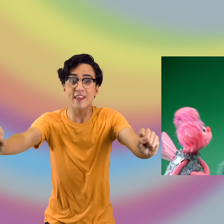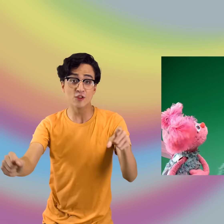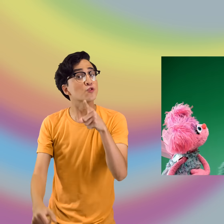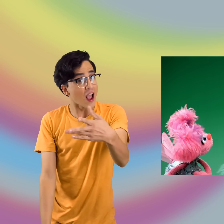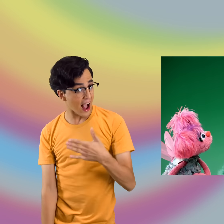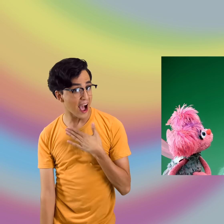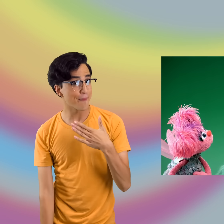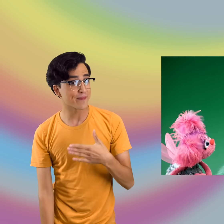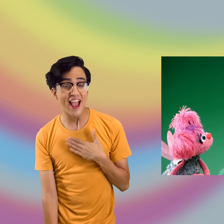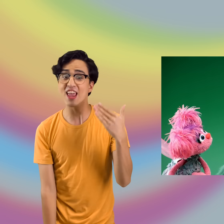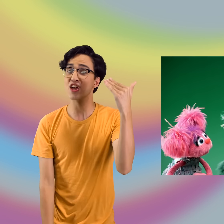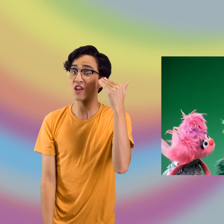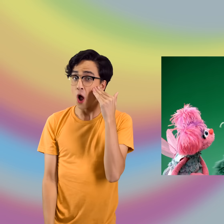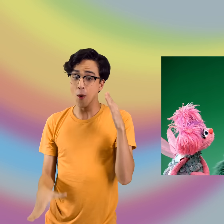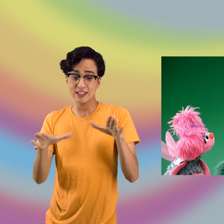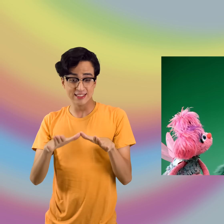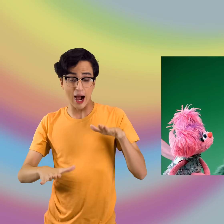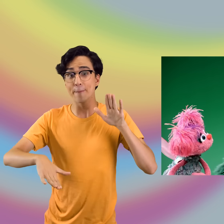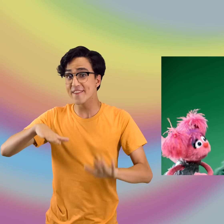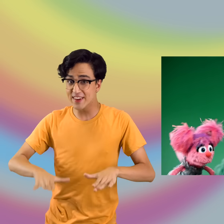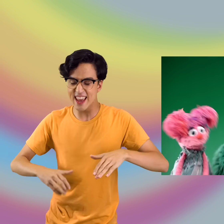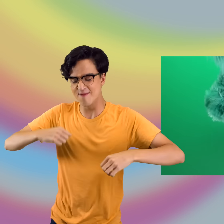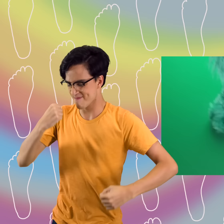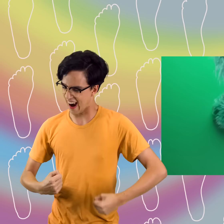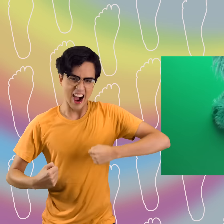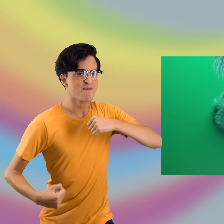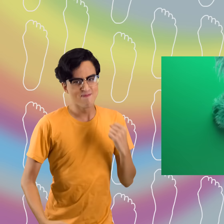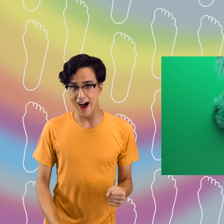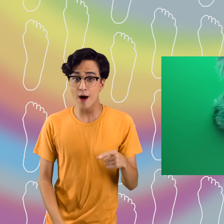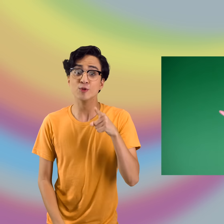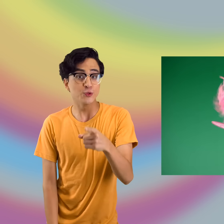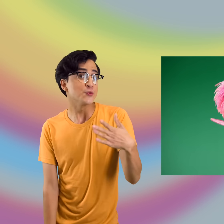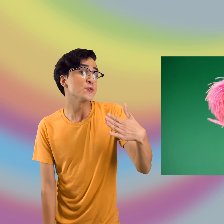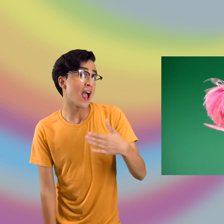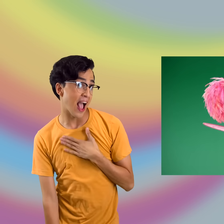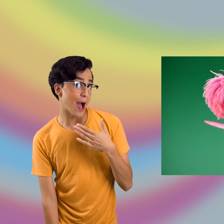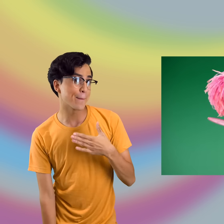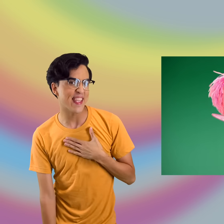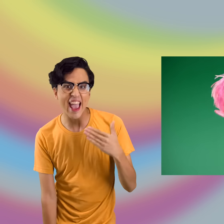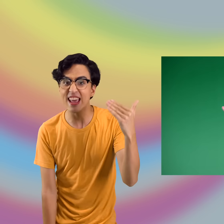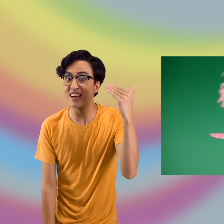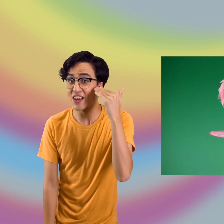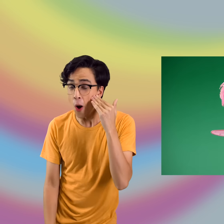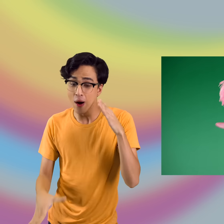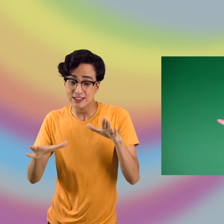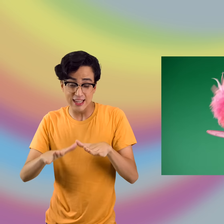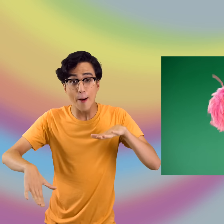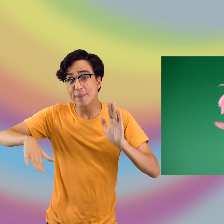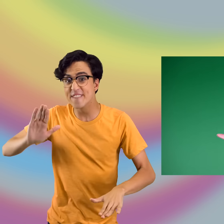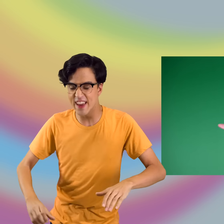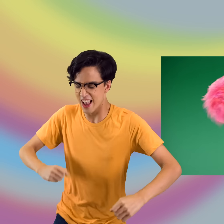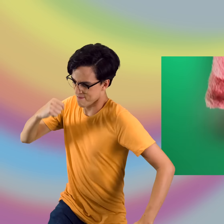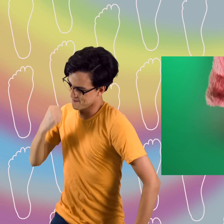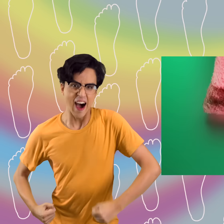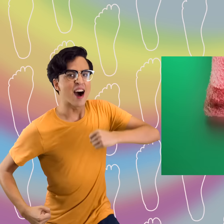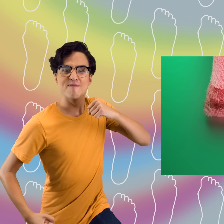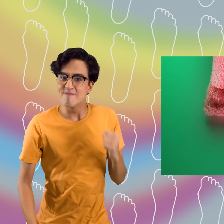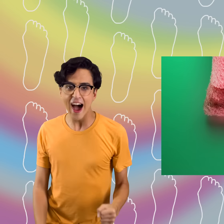(ROSITA SINGING) If you're happy and you know it, stomp your feet. [STOMP STOMP] (ABBY SINGING) If you're happy and you know it, stomp your feet. [STOMP STOMP]